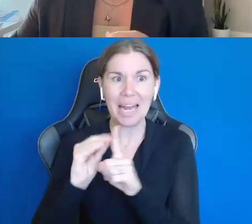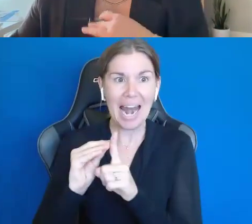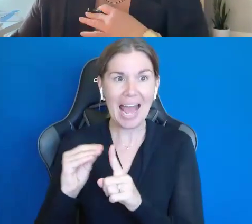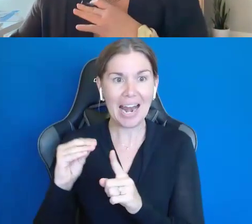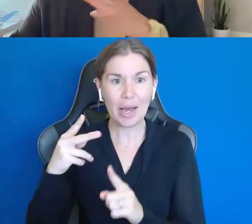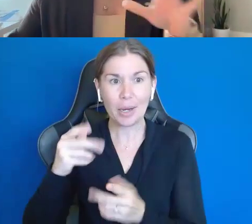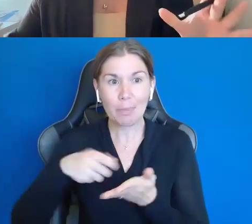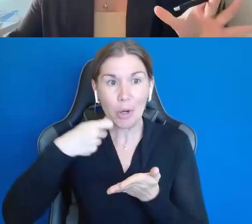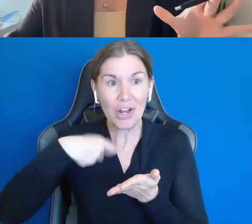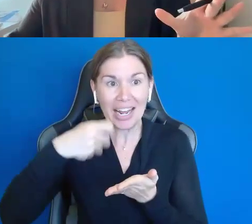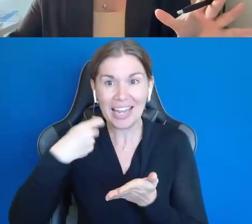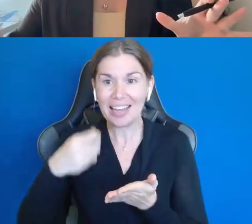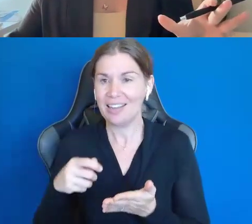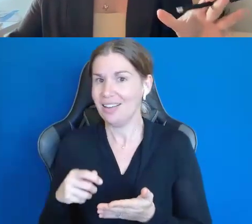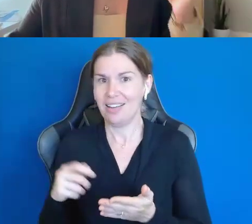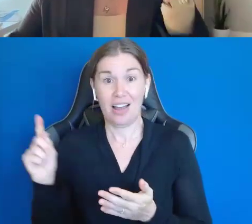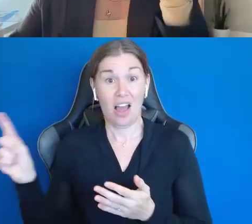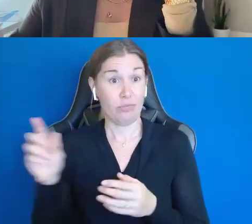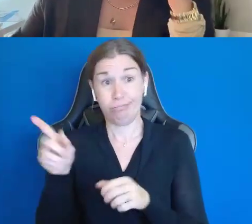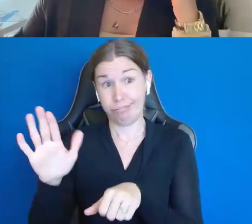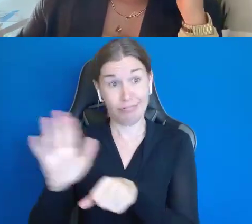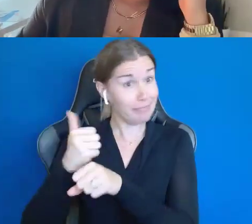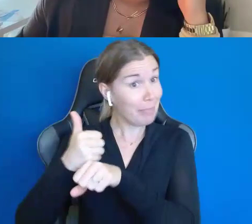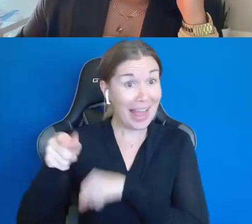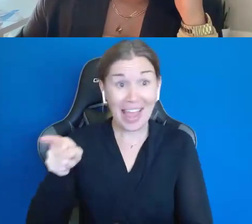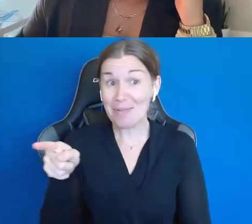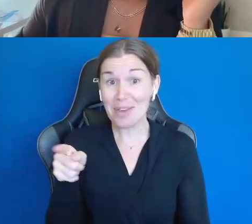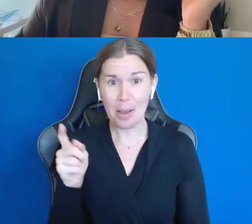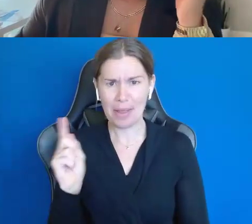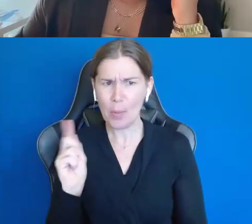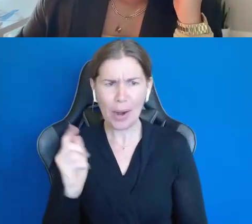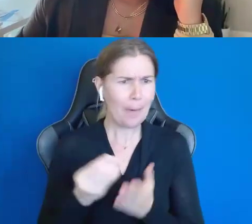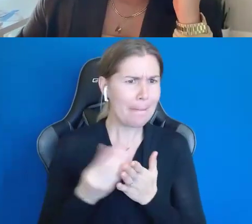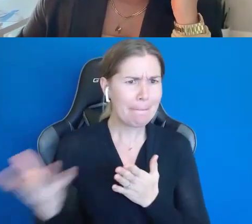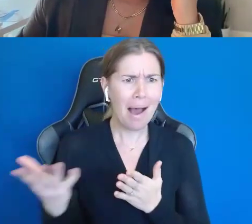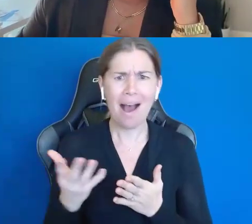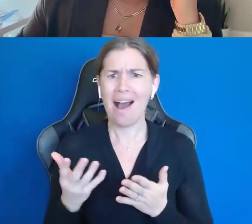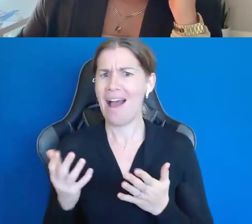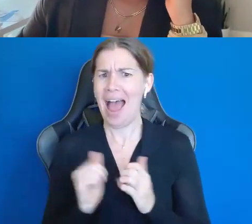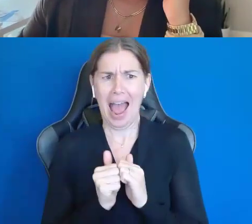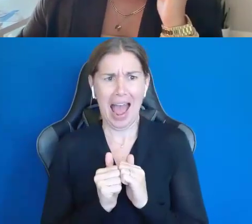You are in full blame of that, because I am here, where do I get it? How can I buy this? Should I make it?